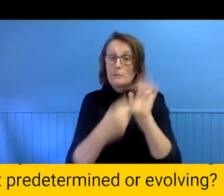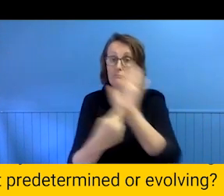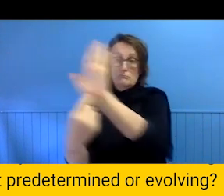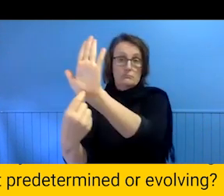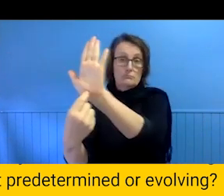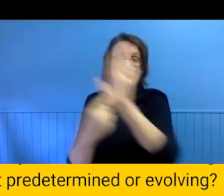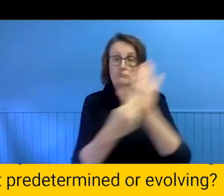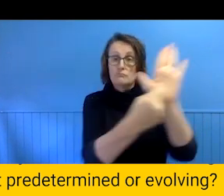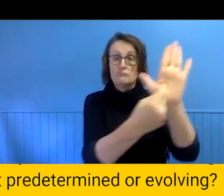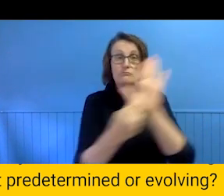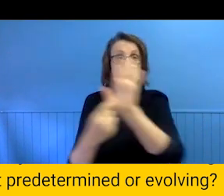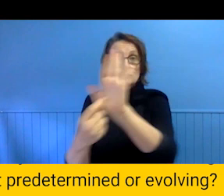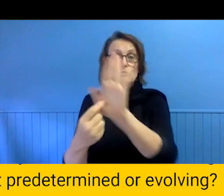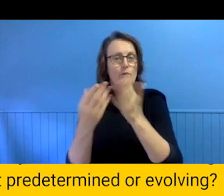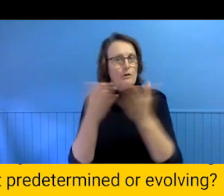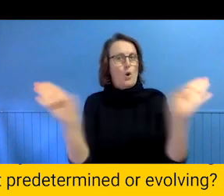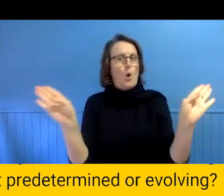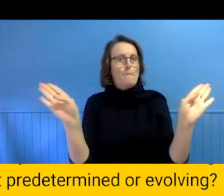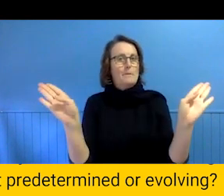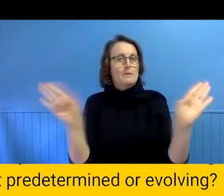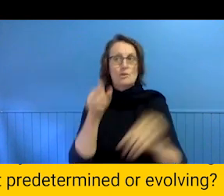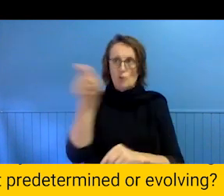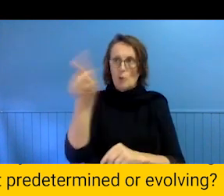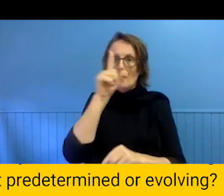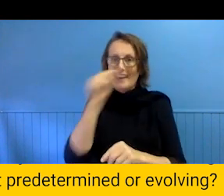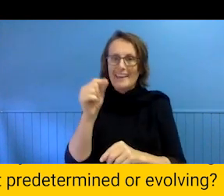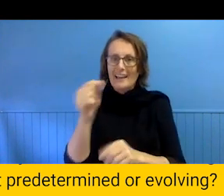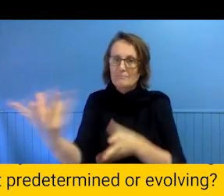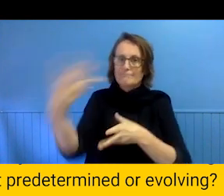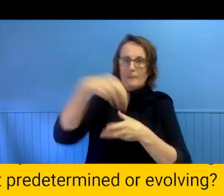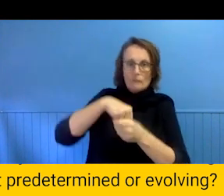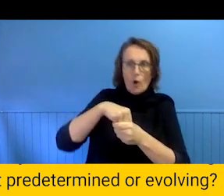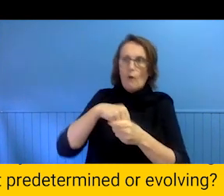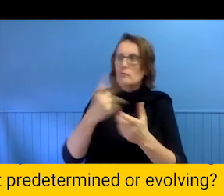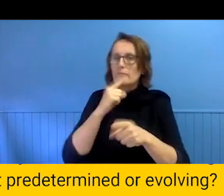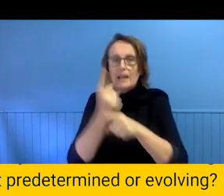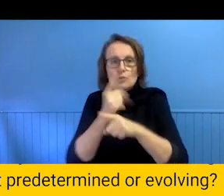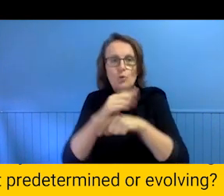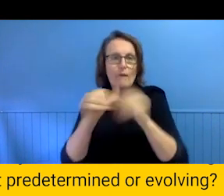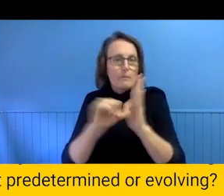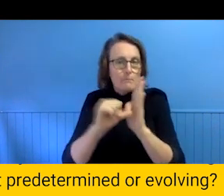understand and weigh in on the broad kind of scheduling, resources, budgets, time lines if they desire.